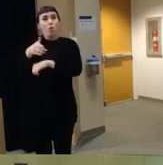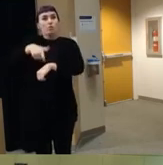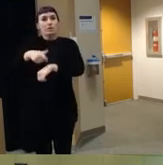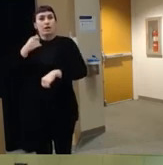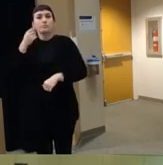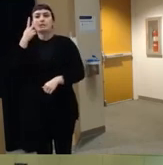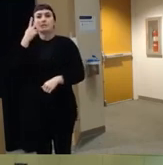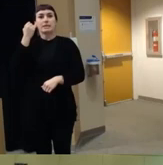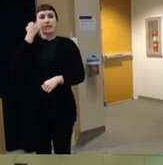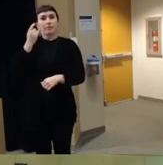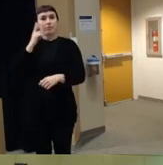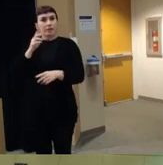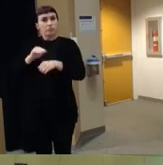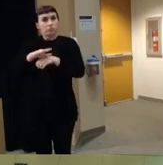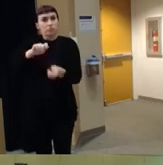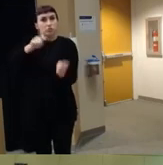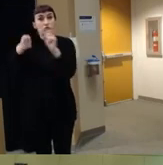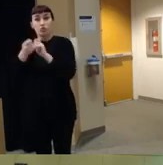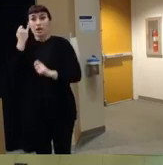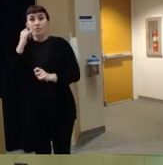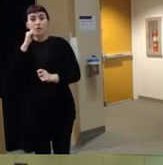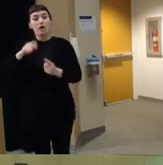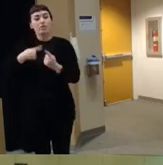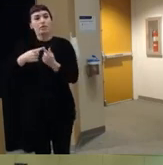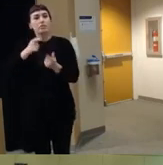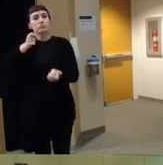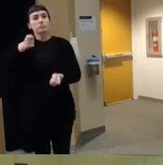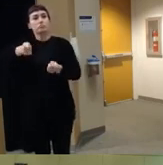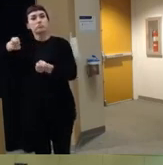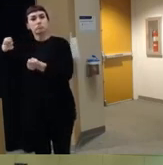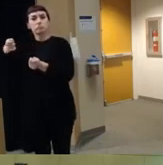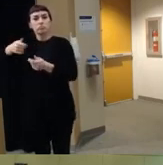desired change and if not kind of tweaking it and you know going back through the cycle